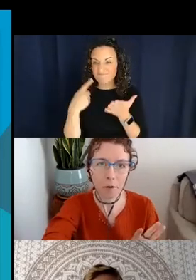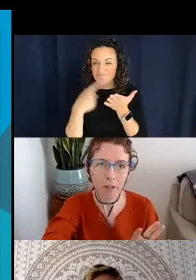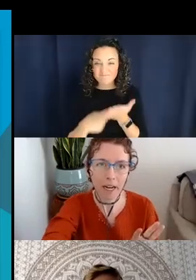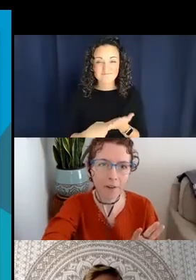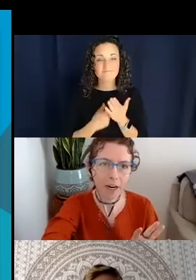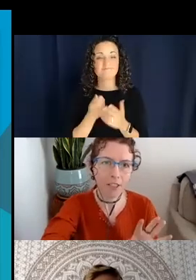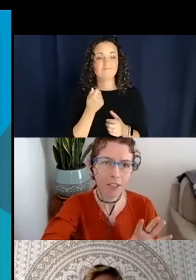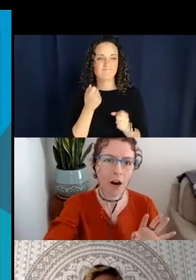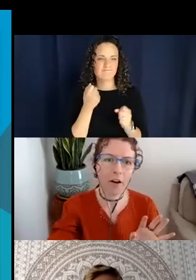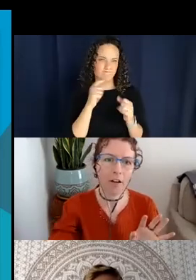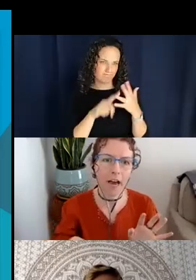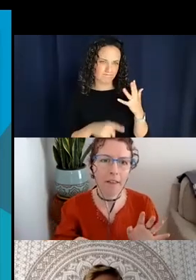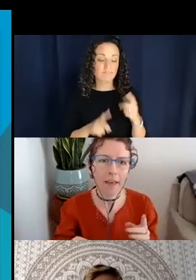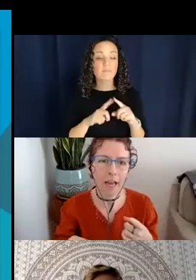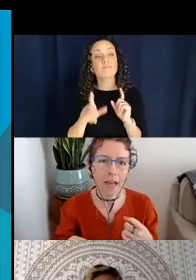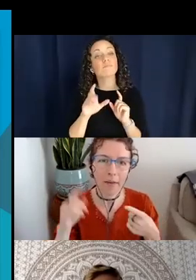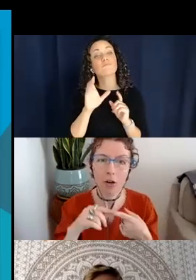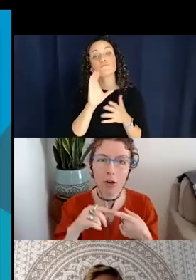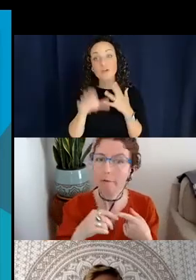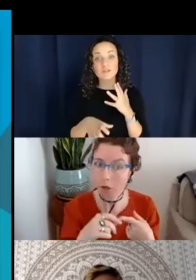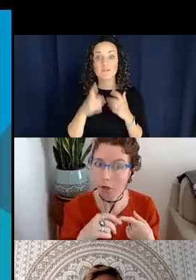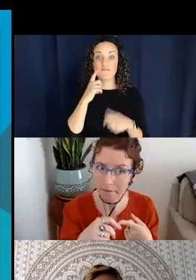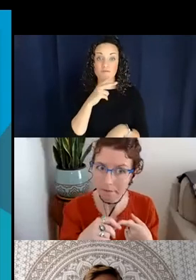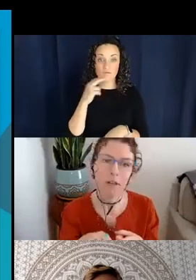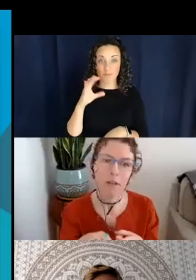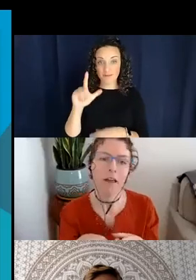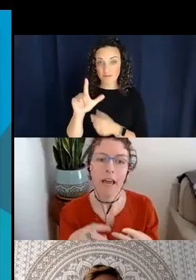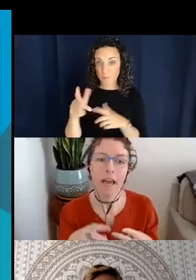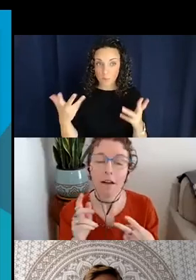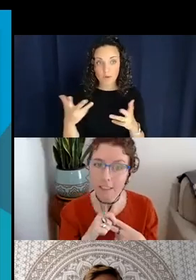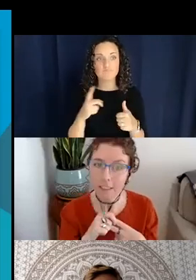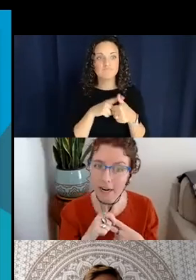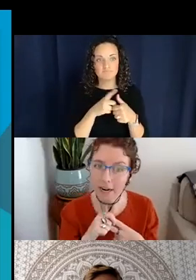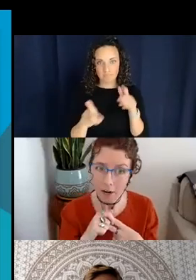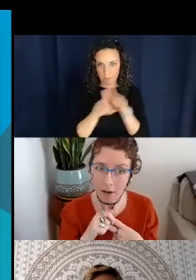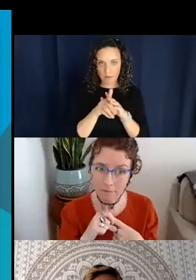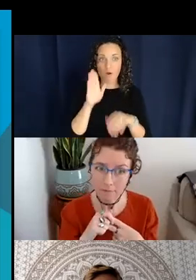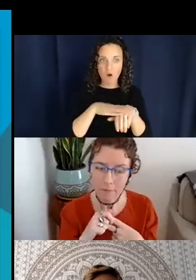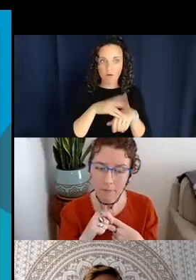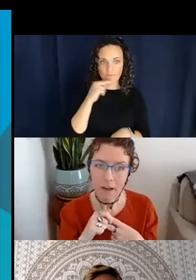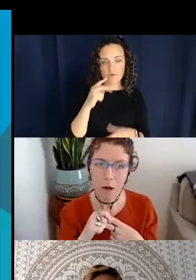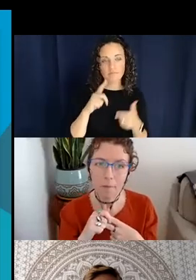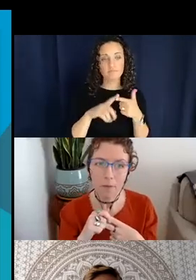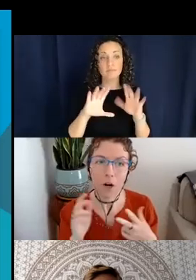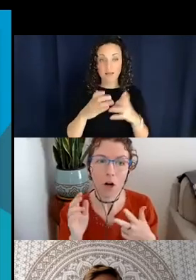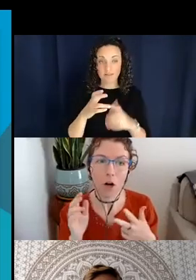verbal classifiers are that they appear on a verb, they classify a noun, they're obligatory,